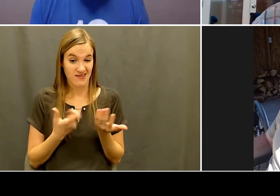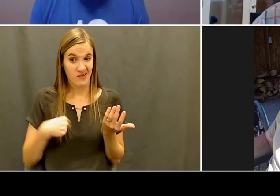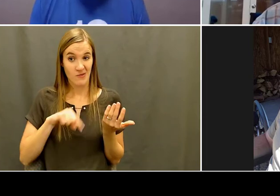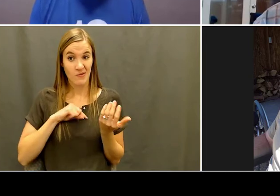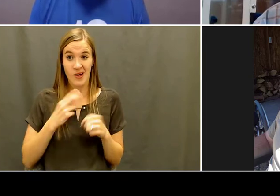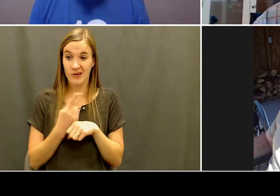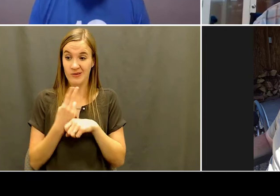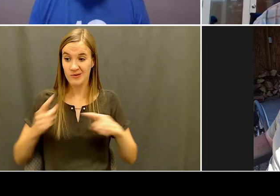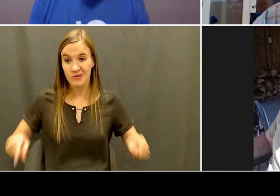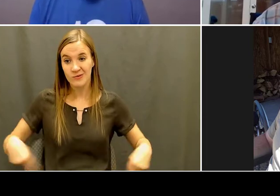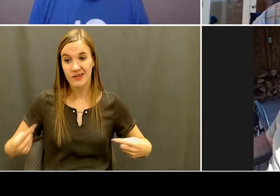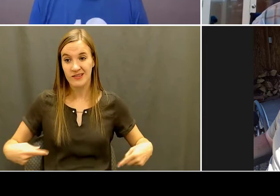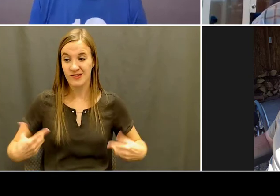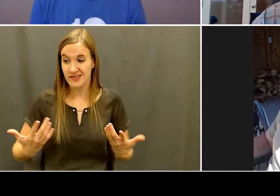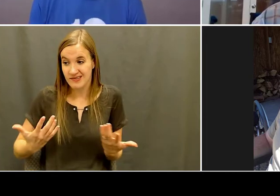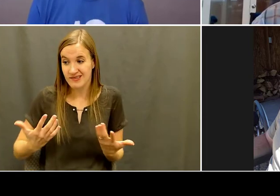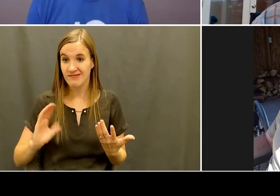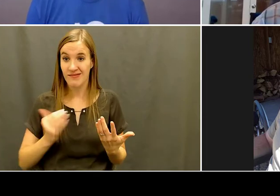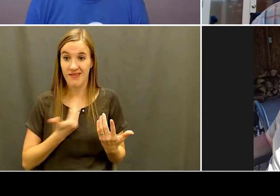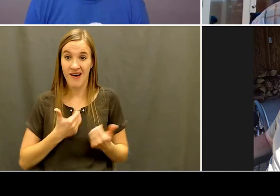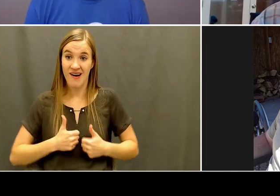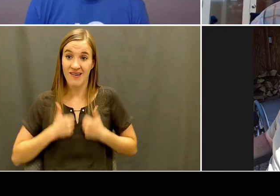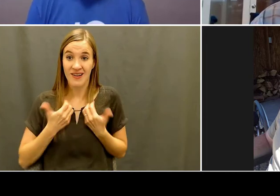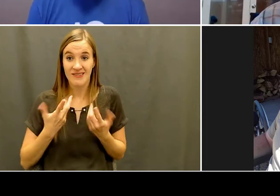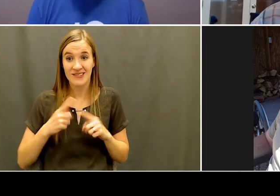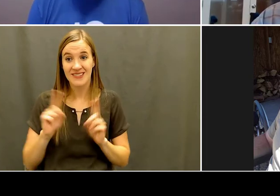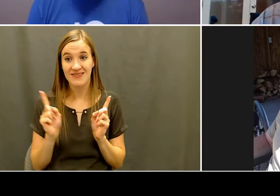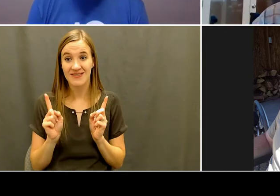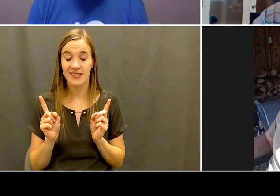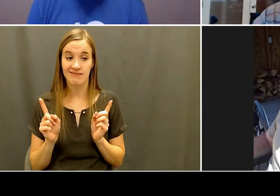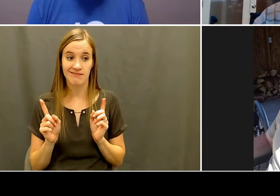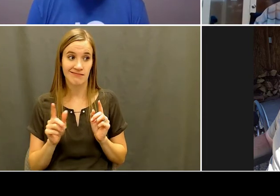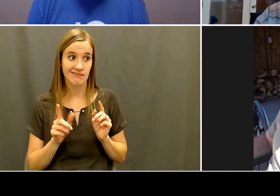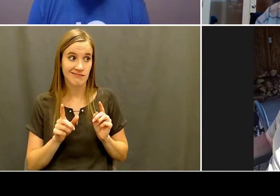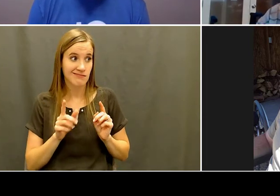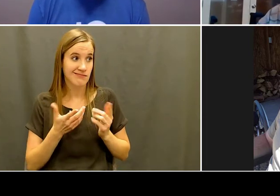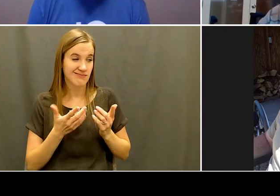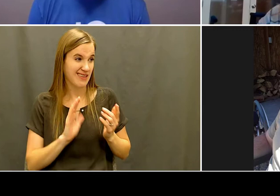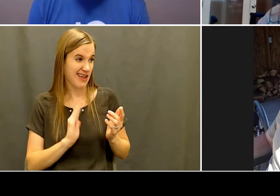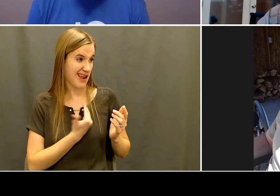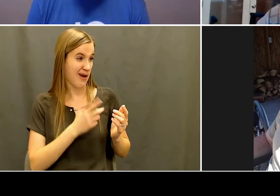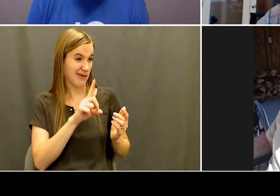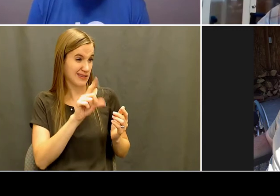want. Um, like I said, I, before sports camp, when I had